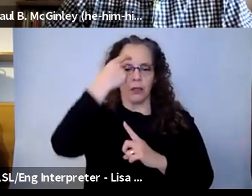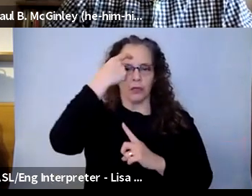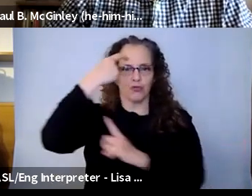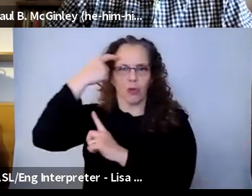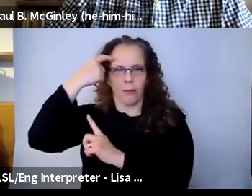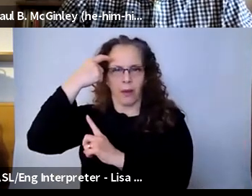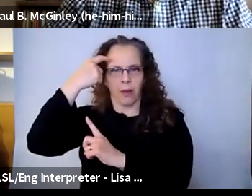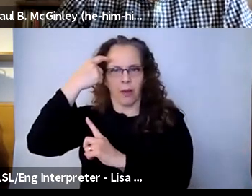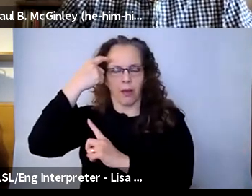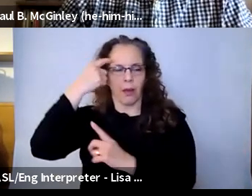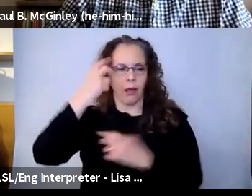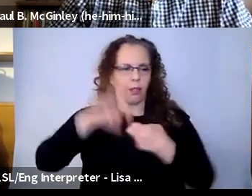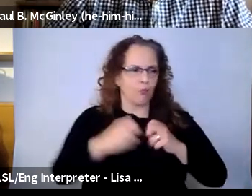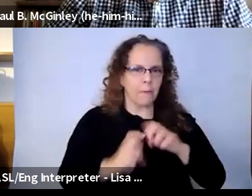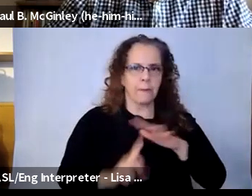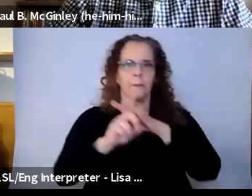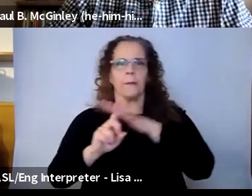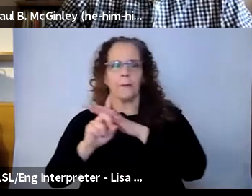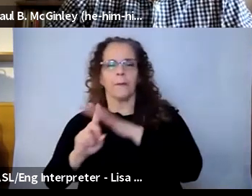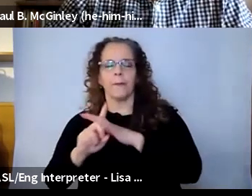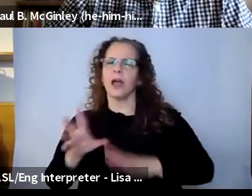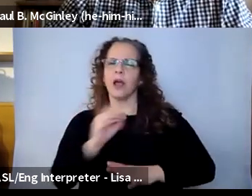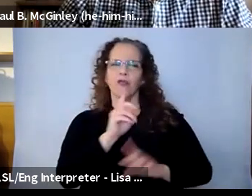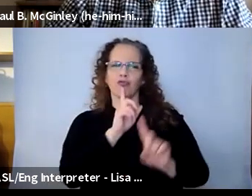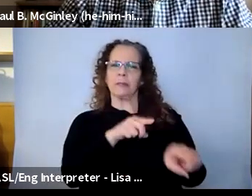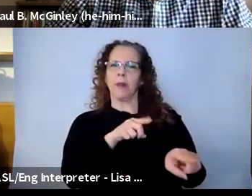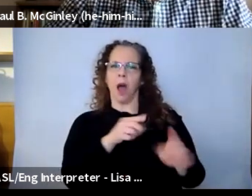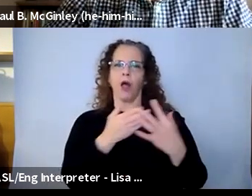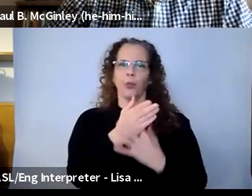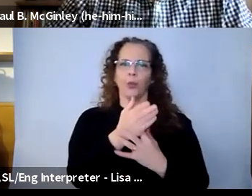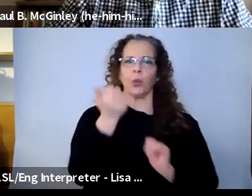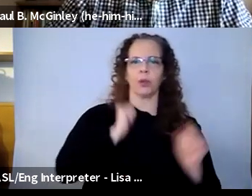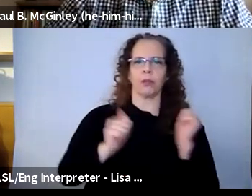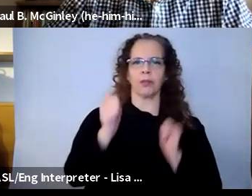all of the problems that that was bringing on, and of course respond to social justice issues and the racial reckoning that we